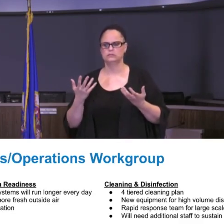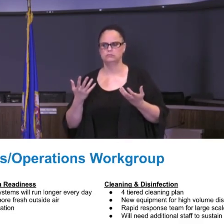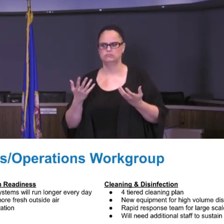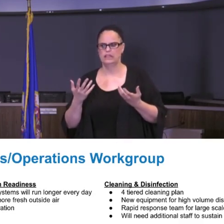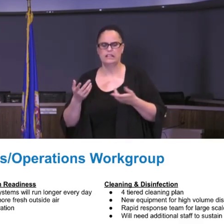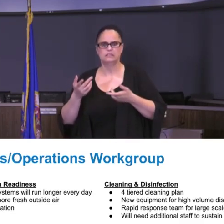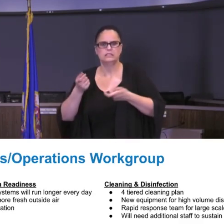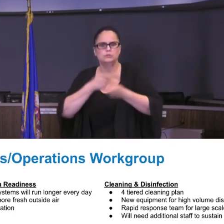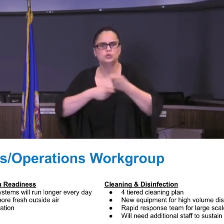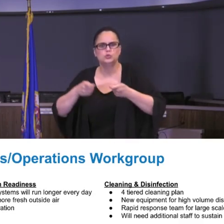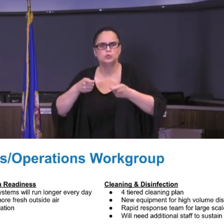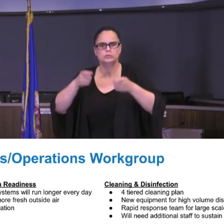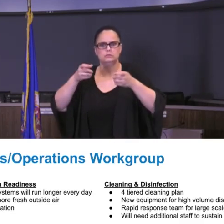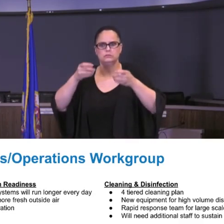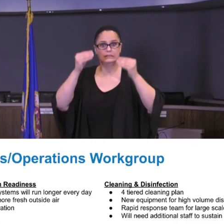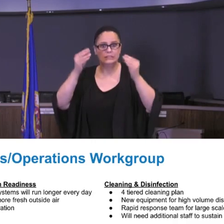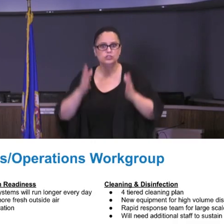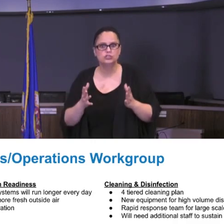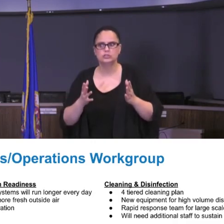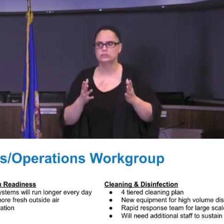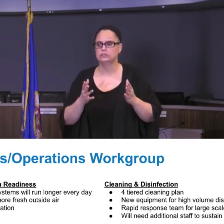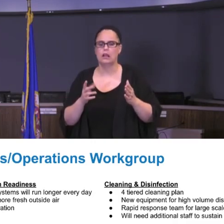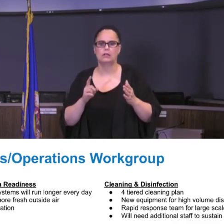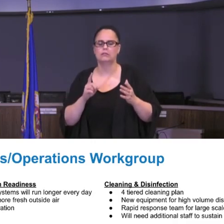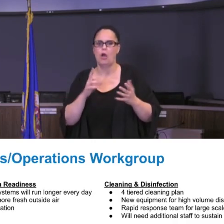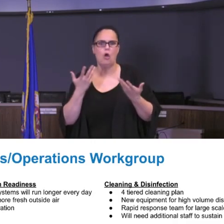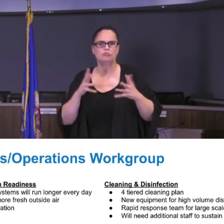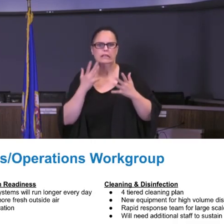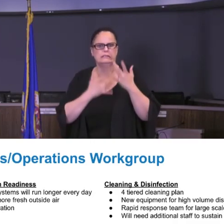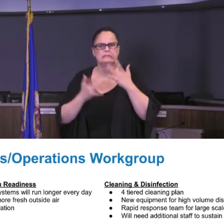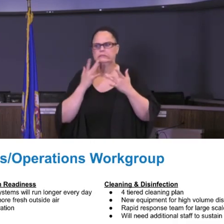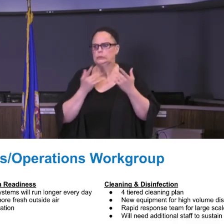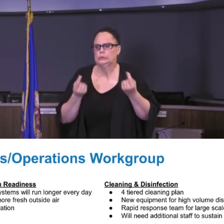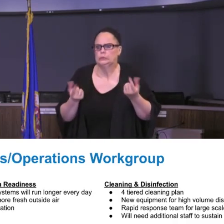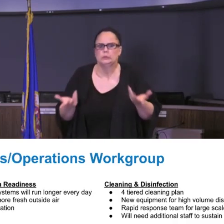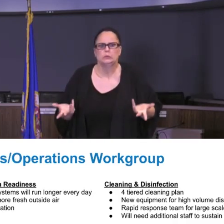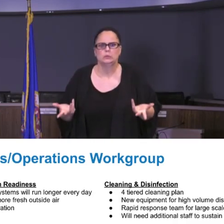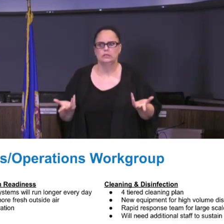be when they're already really challenged and stressed on the best day.